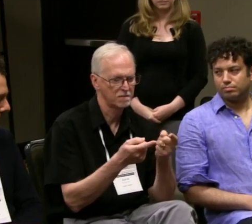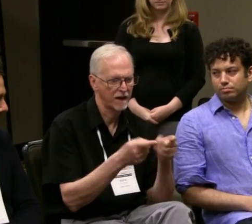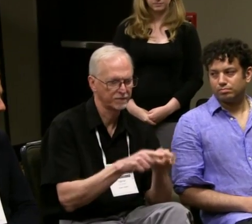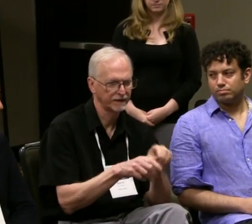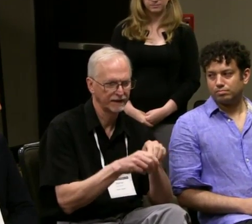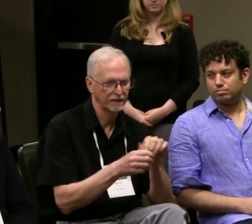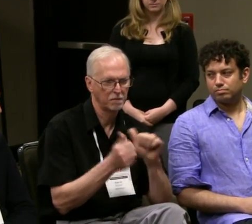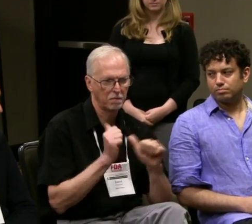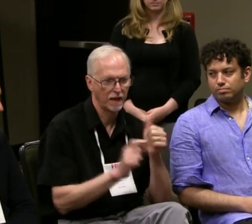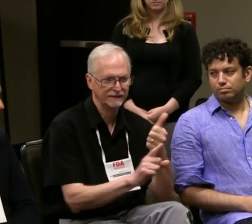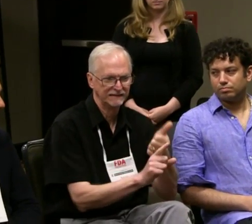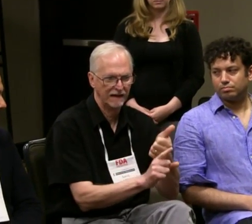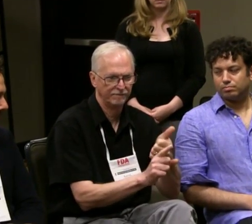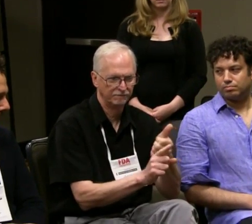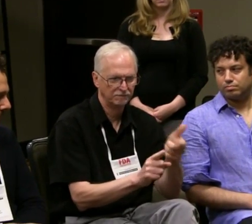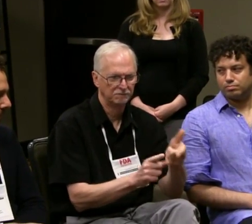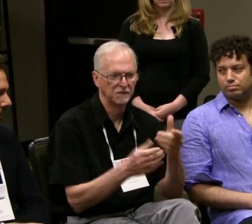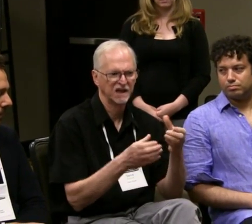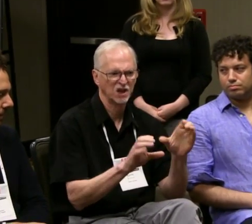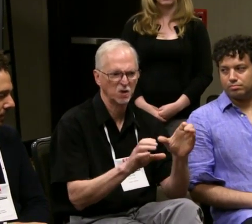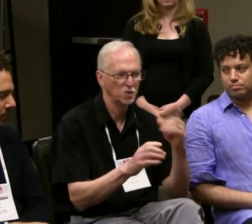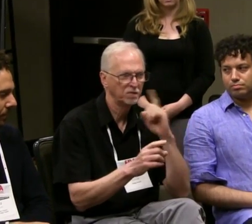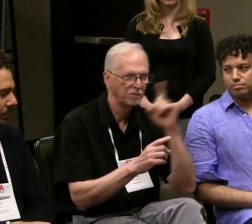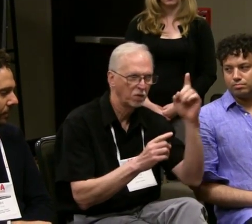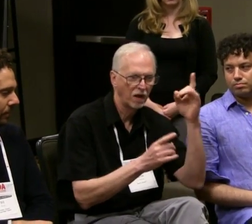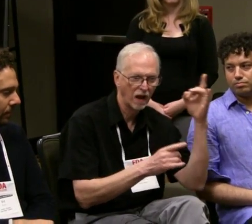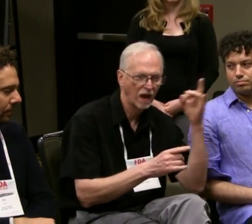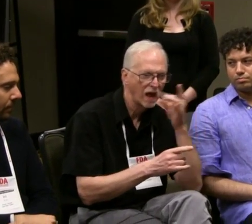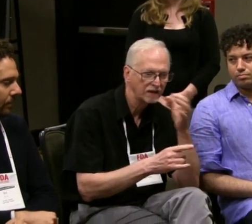Sometimes we have to cue with physical actions